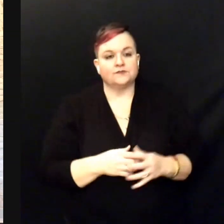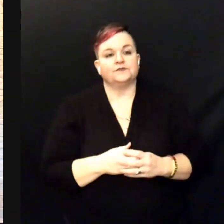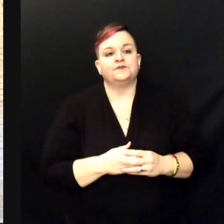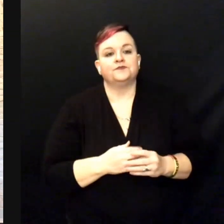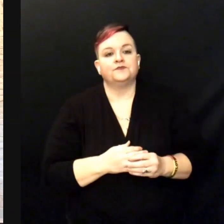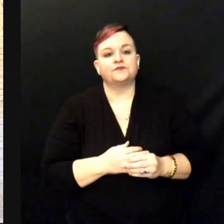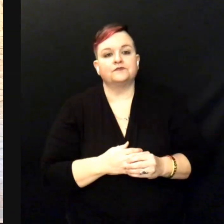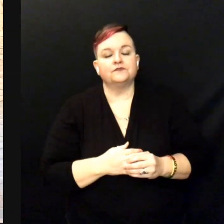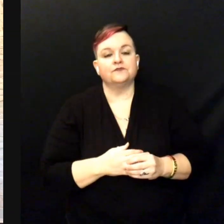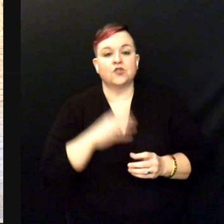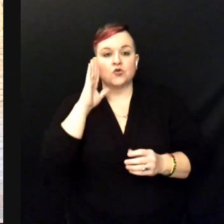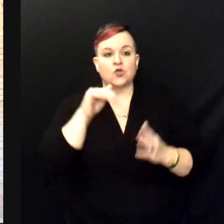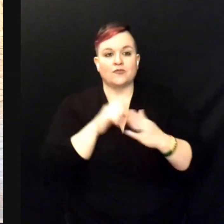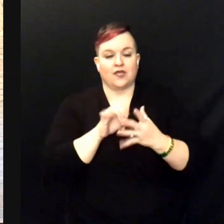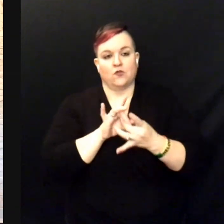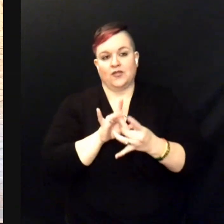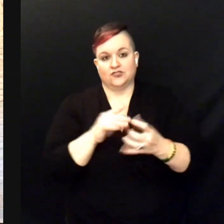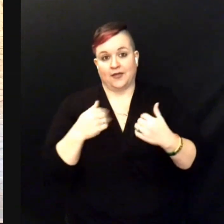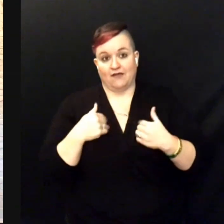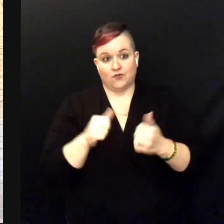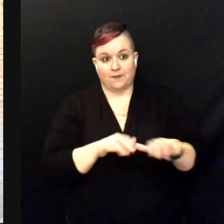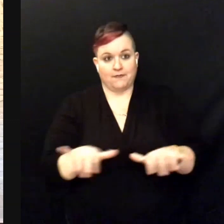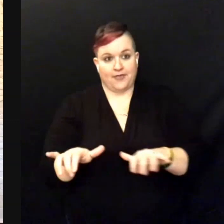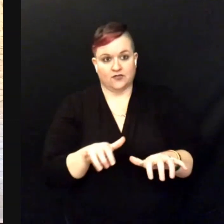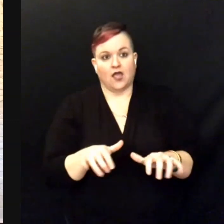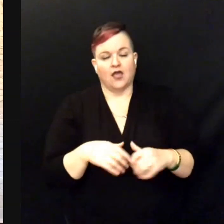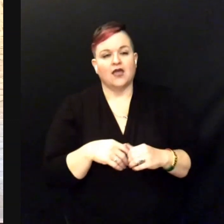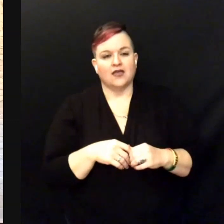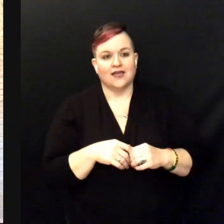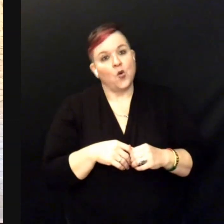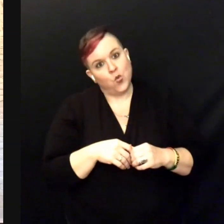the relationship that I have with the piano is strained at best.